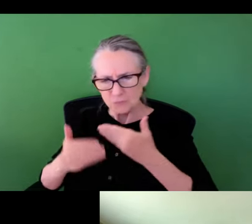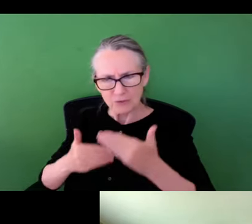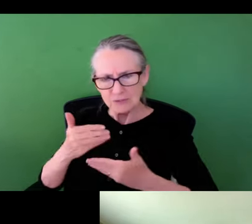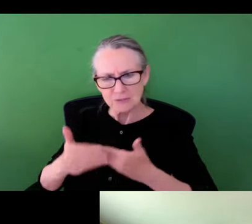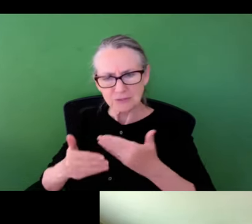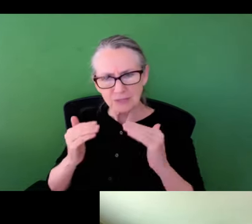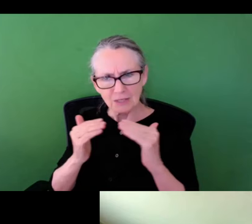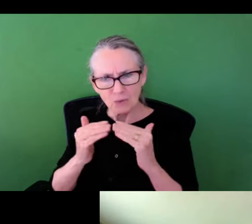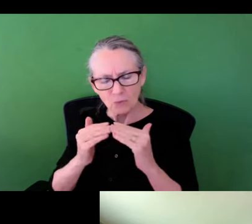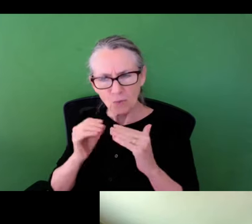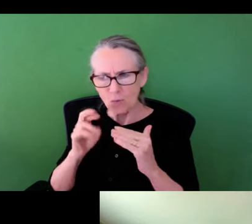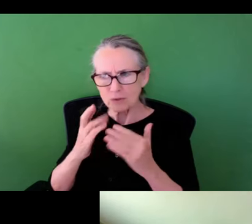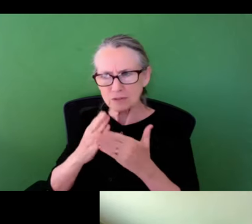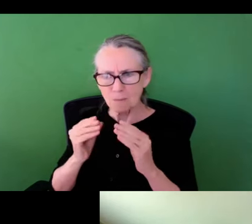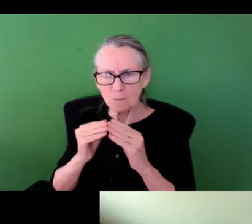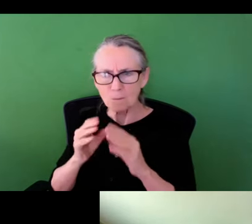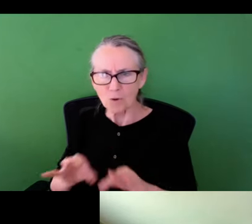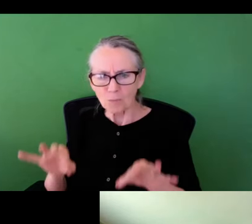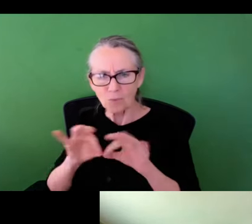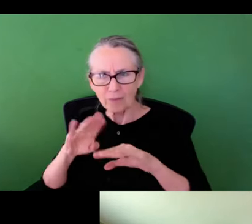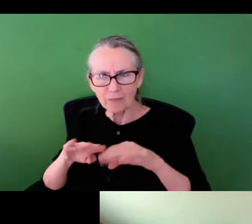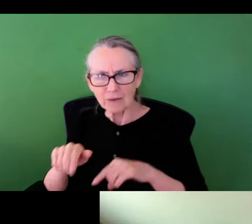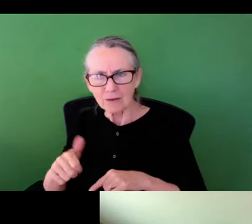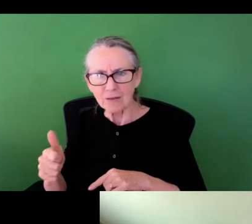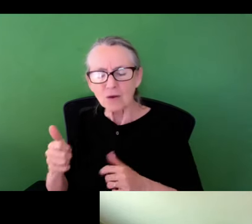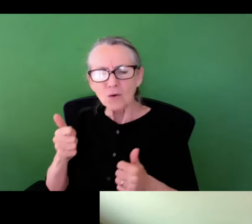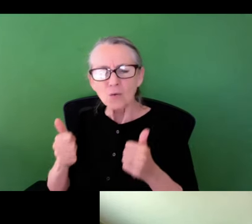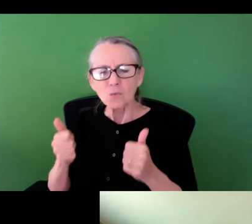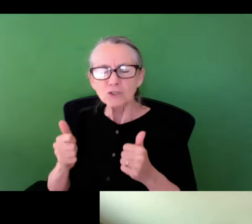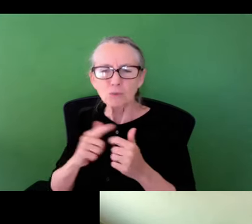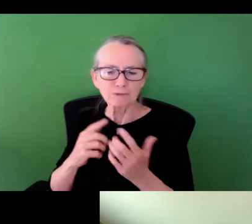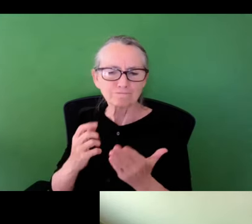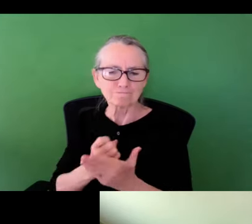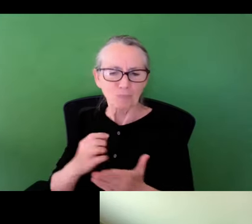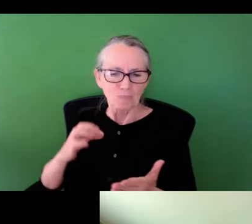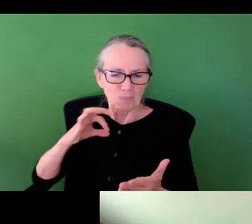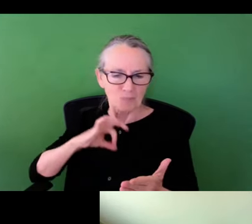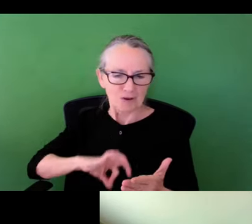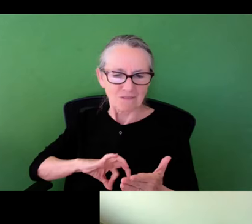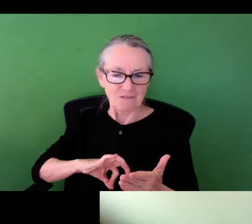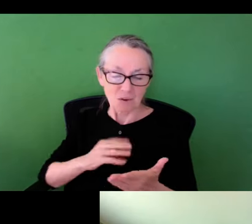social process or infrastructure process. Are these processes equal or are some more important than others? Which